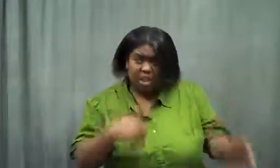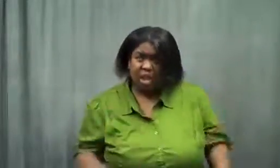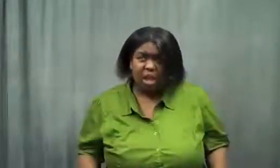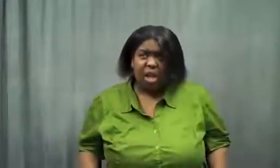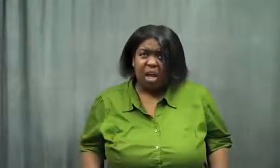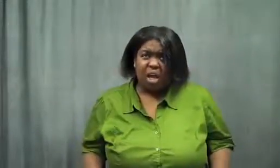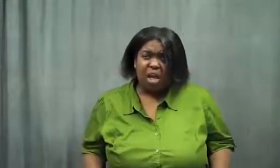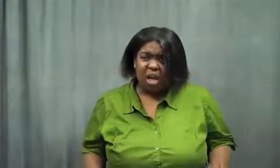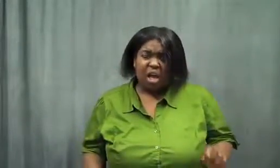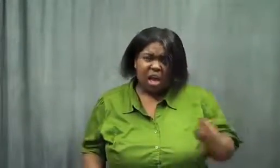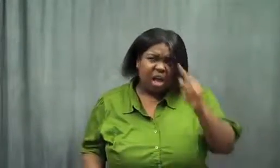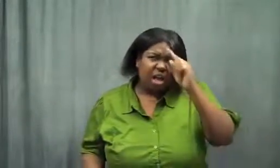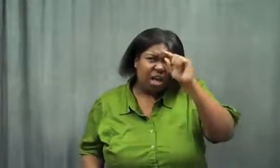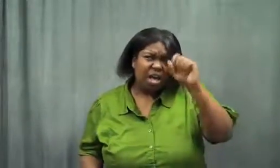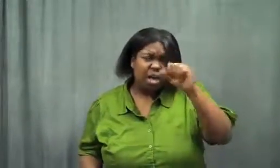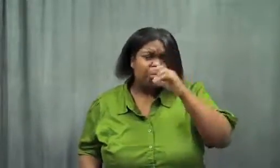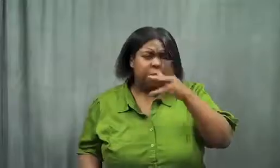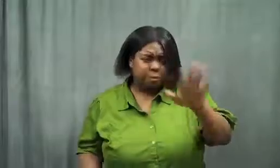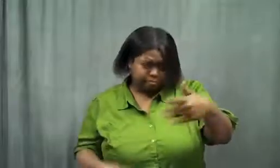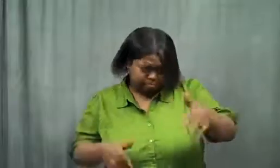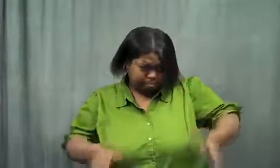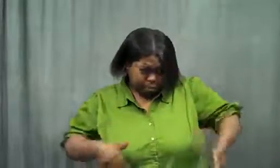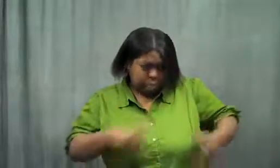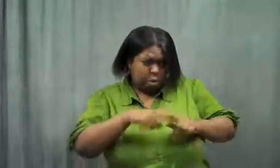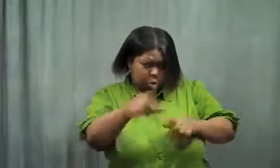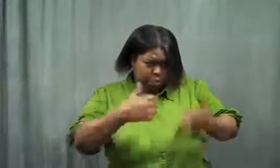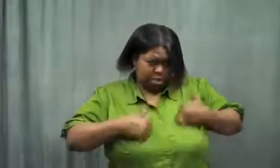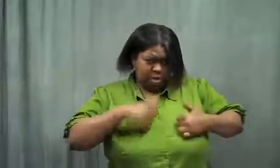I said I thought so. She said get your clothes off and take a bath.